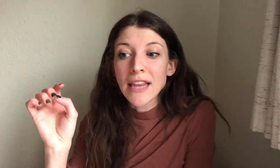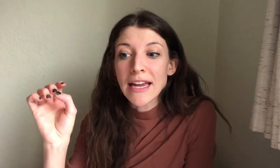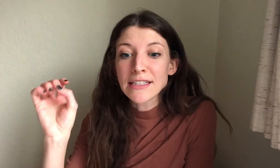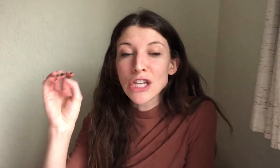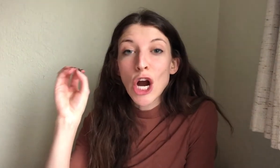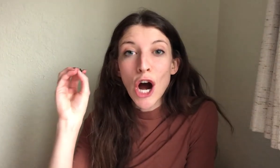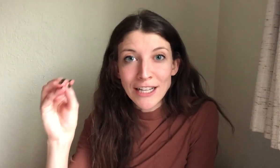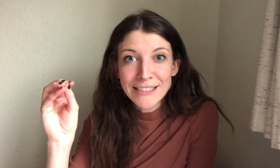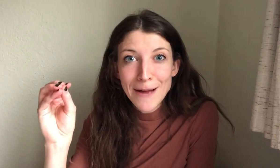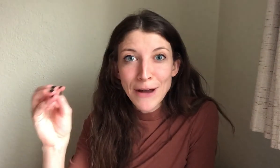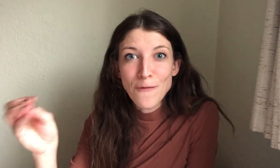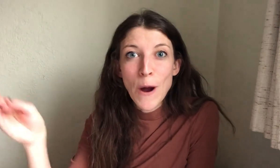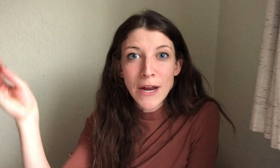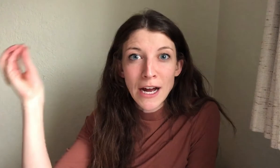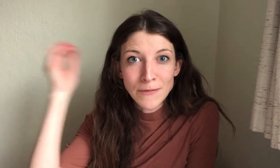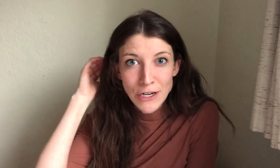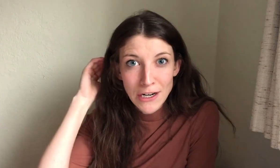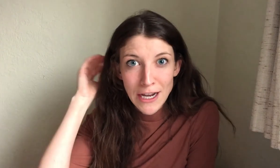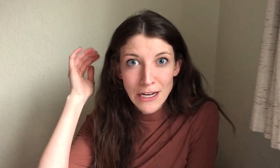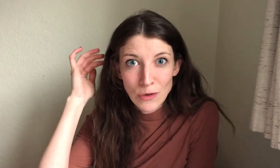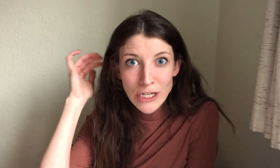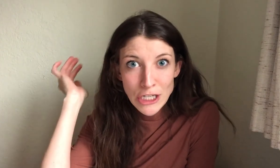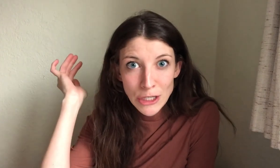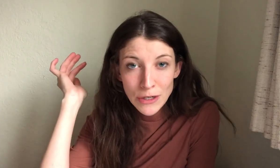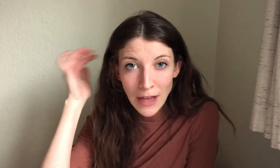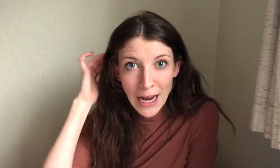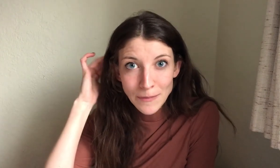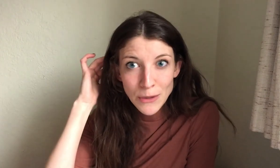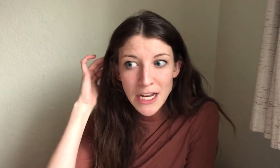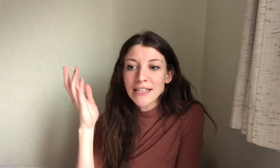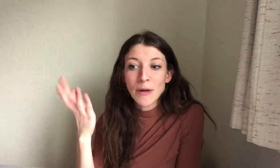like, the concept of going up to your hearing aid and reaching tip, like, up to it, especially